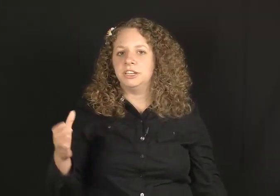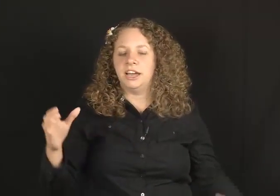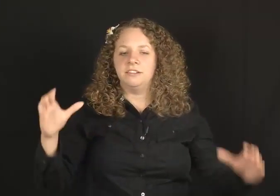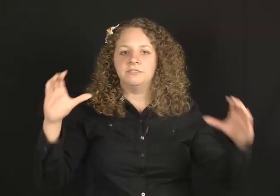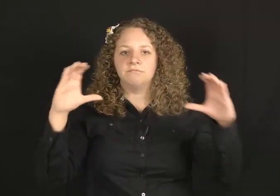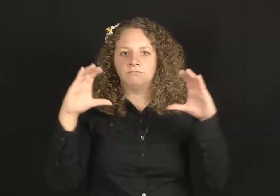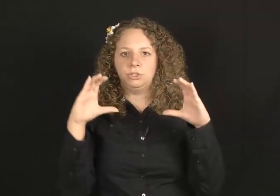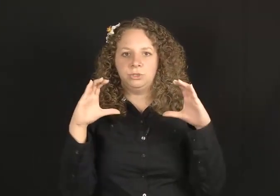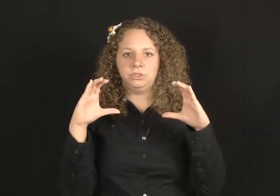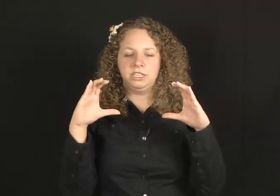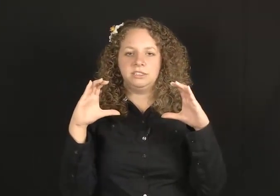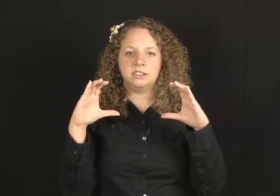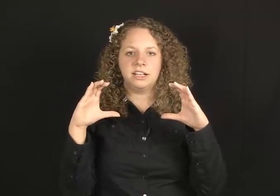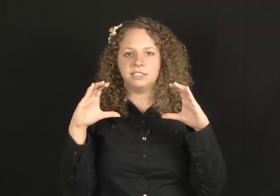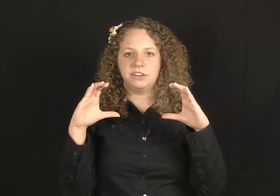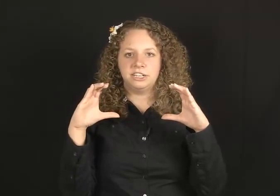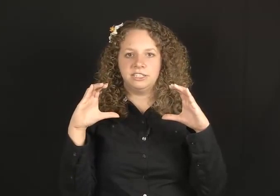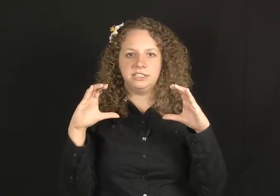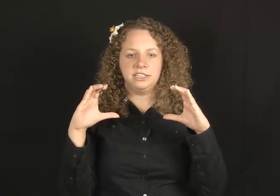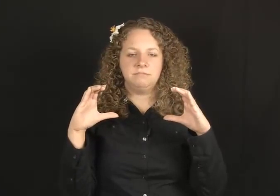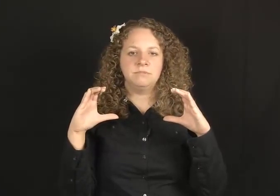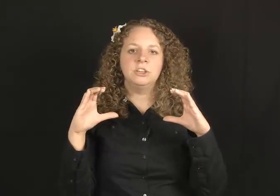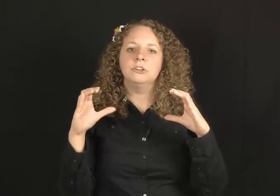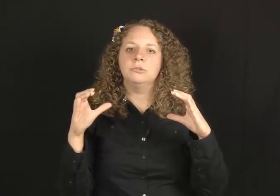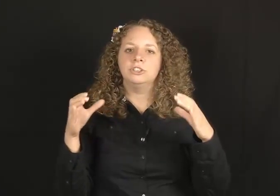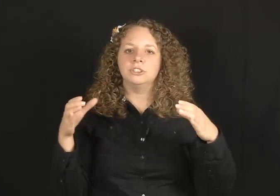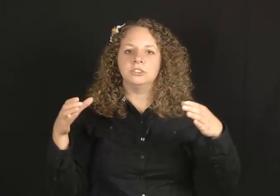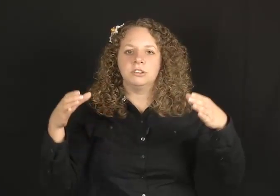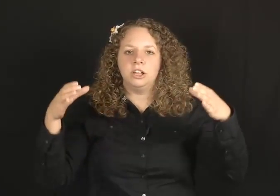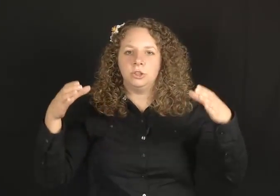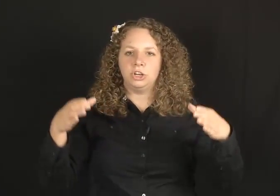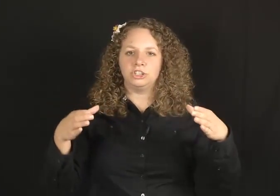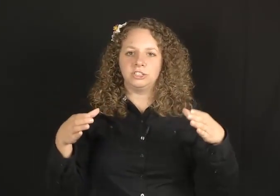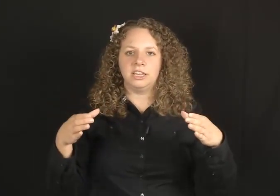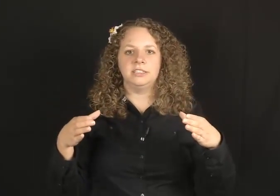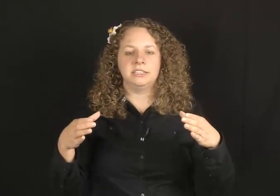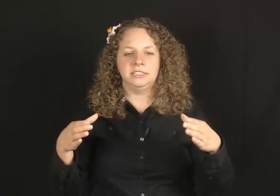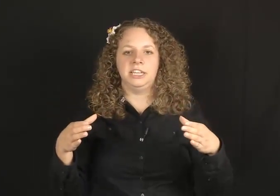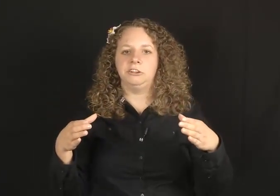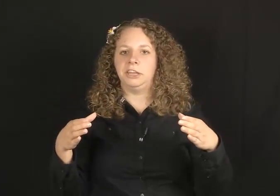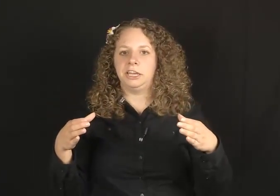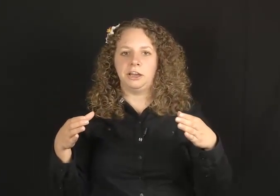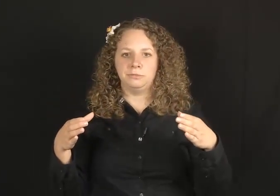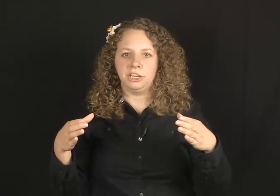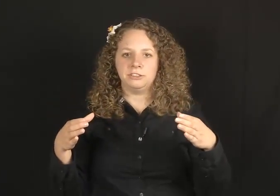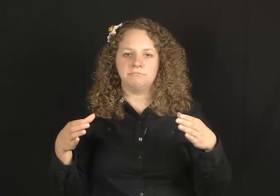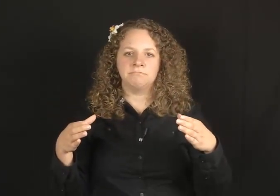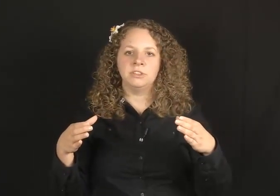You could have CL-CC: which is a larger size container-like objects.